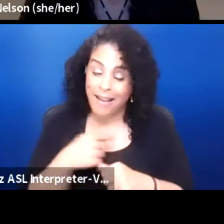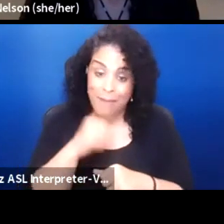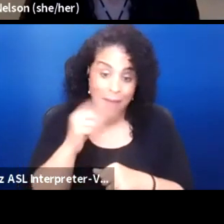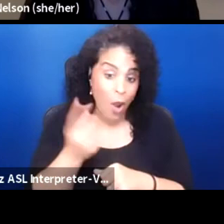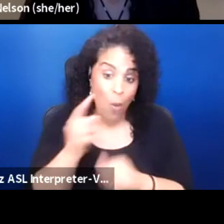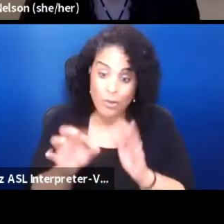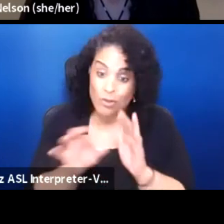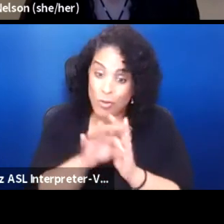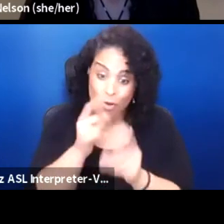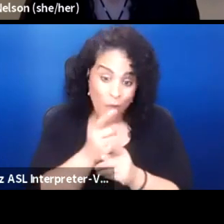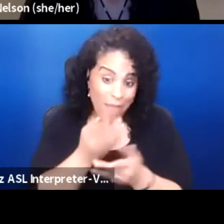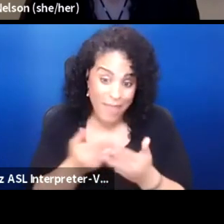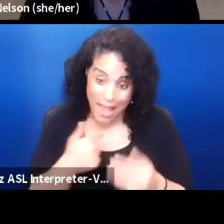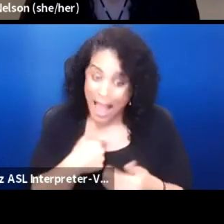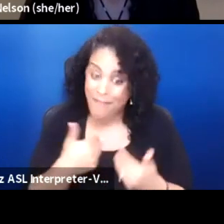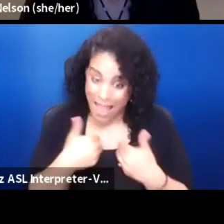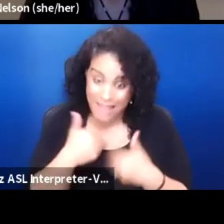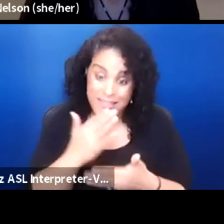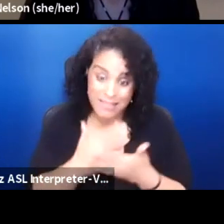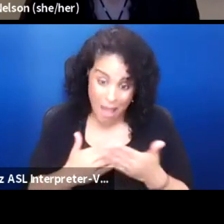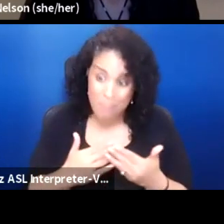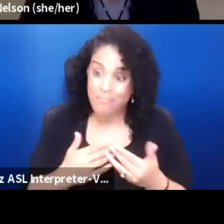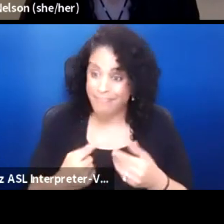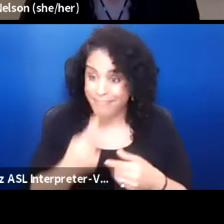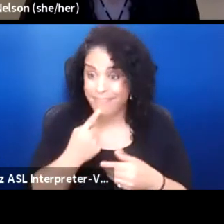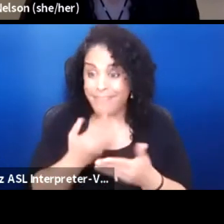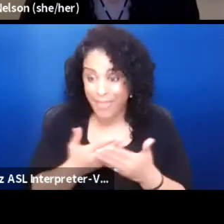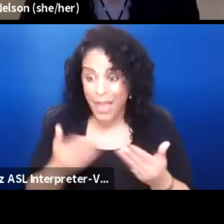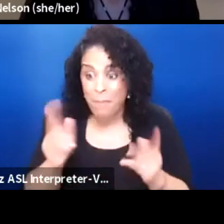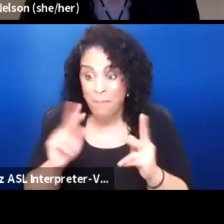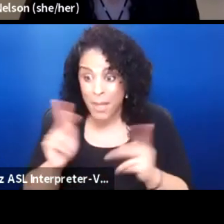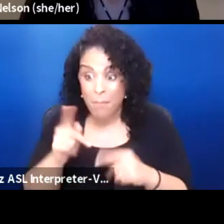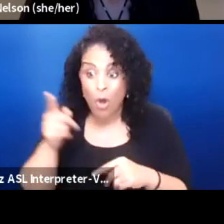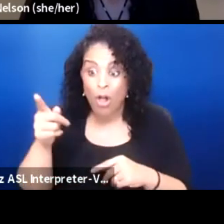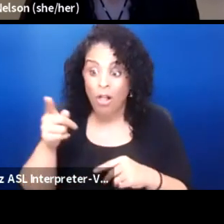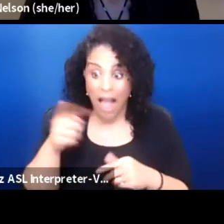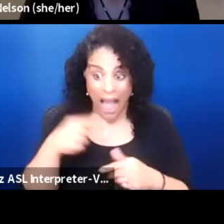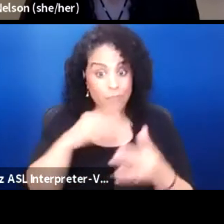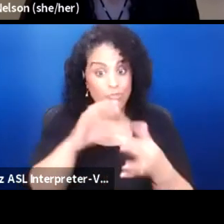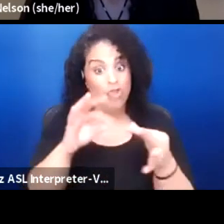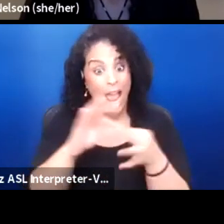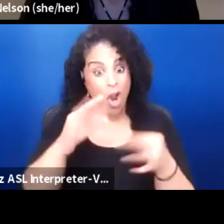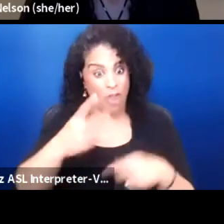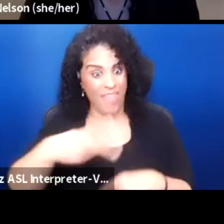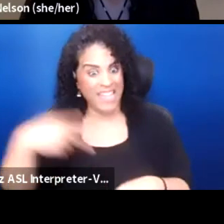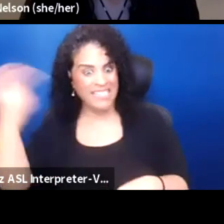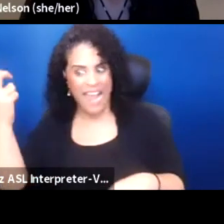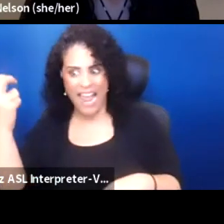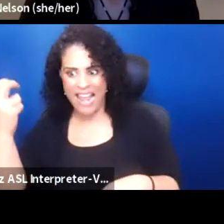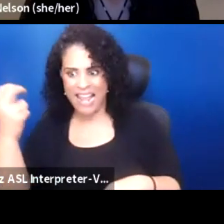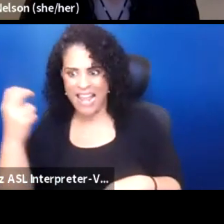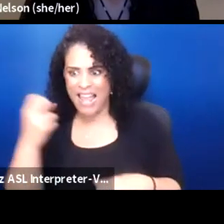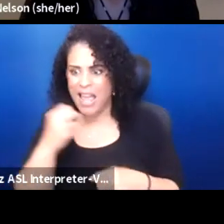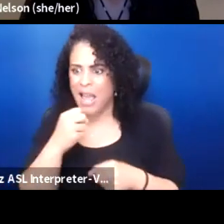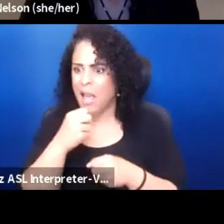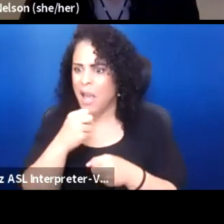I've had disappointments where people take things that I've shared and they make me feel used